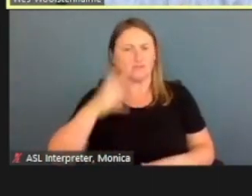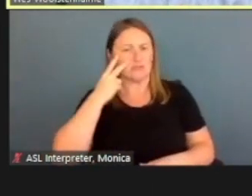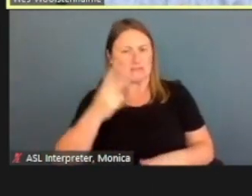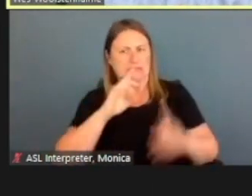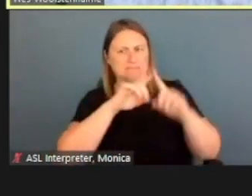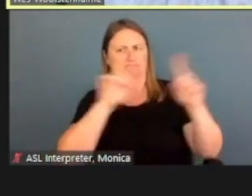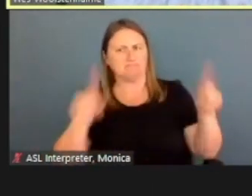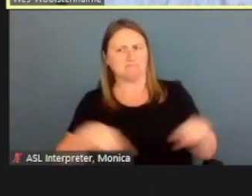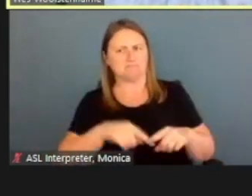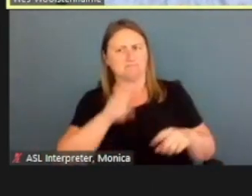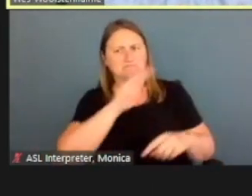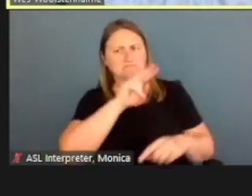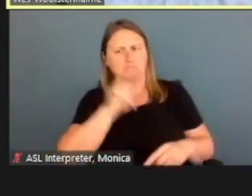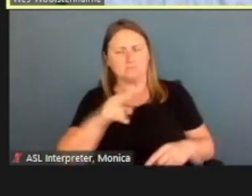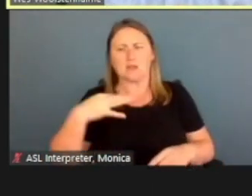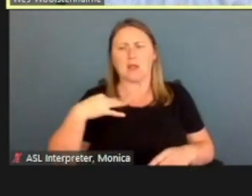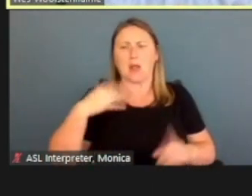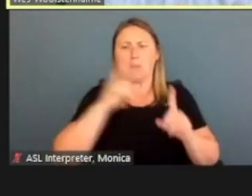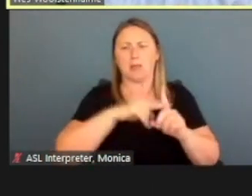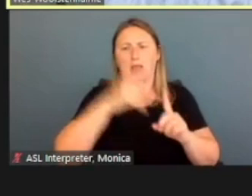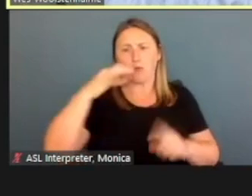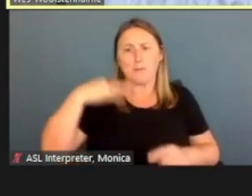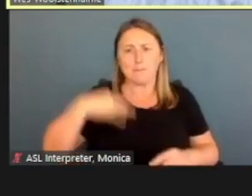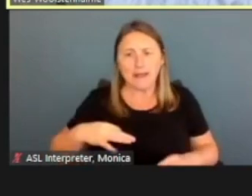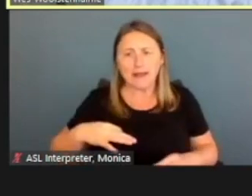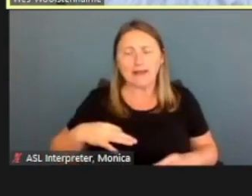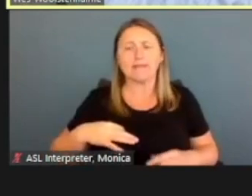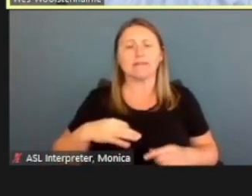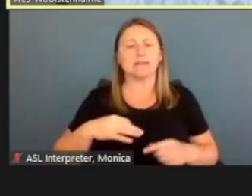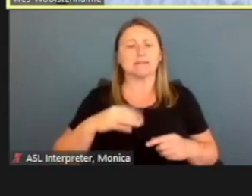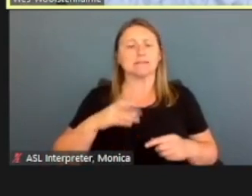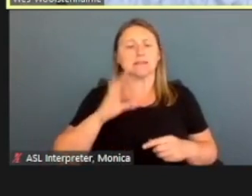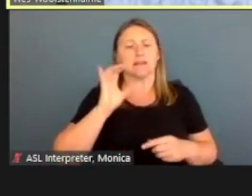I can apply for benefits, which includes medical assistance,